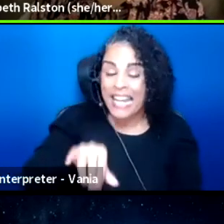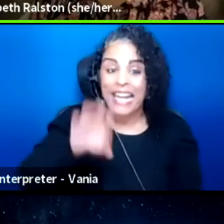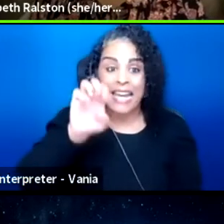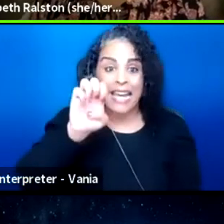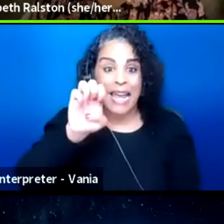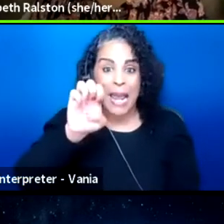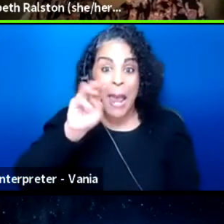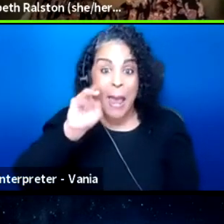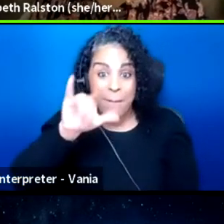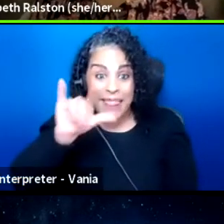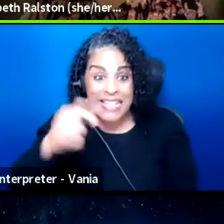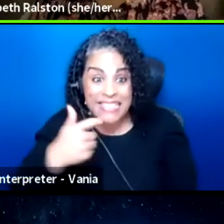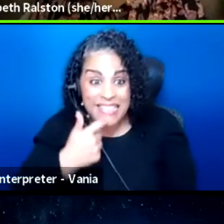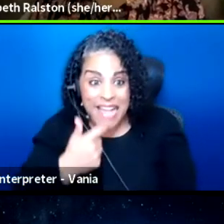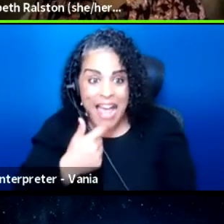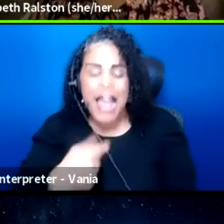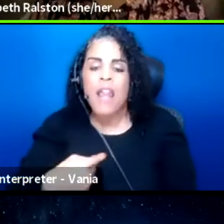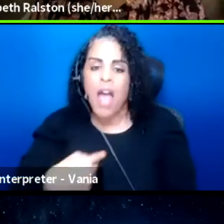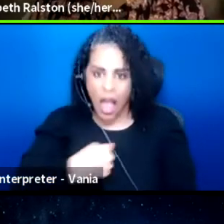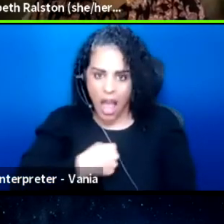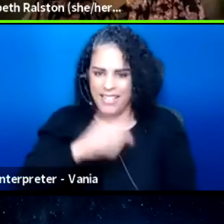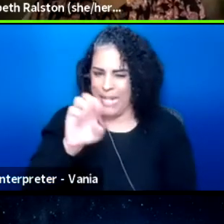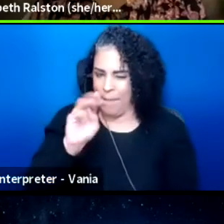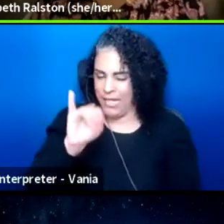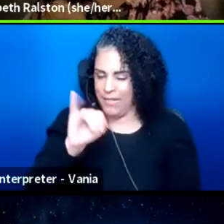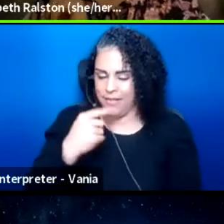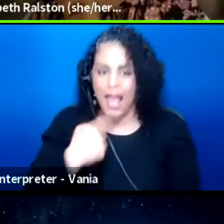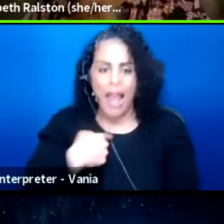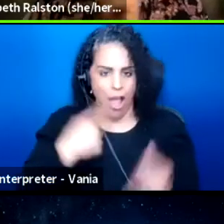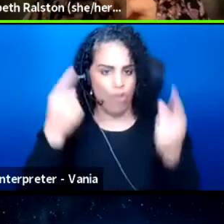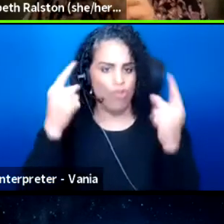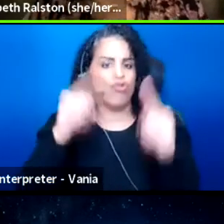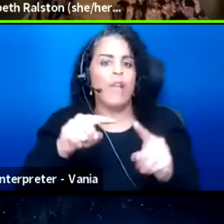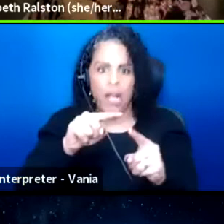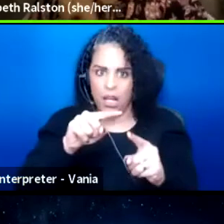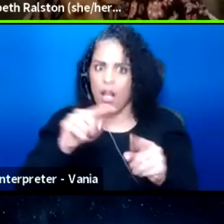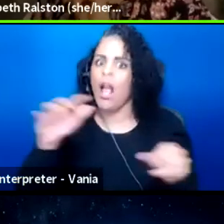I agree completely, and if I had to change anything,